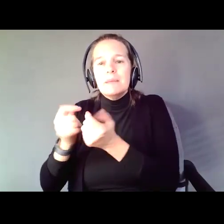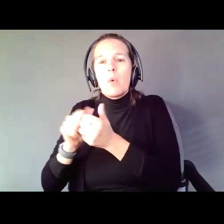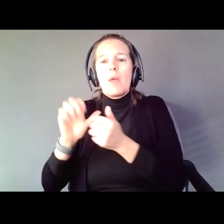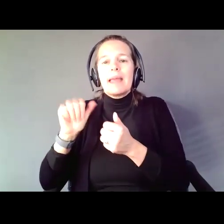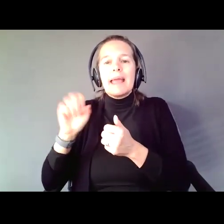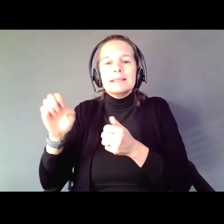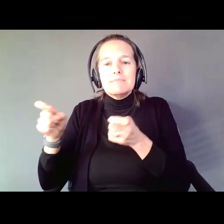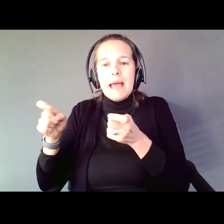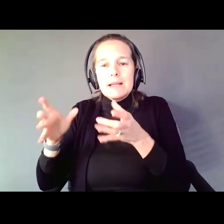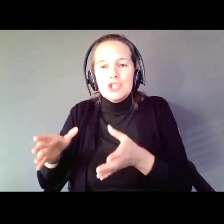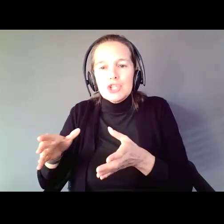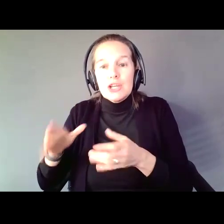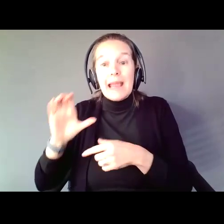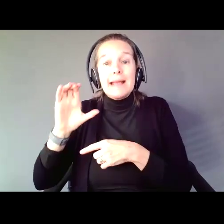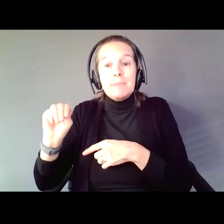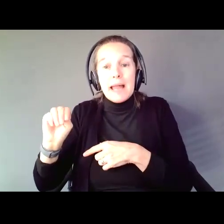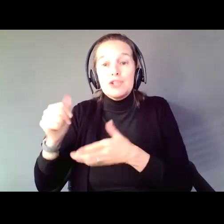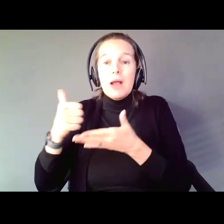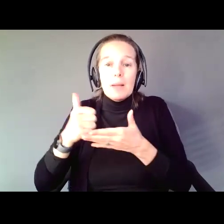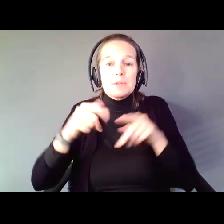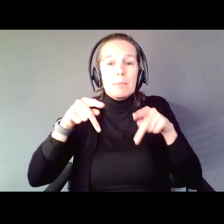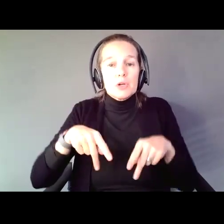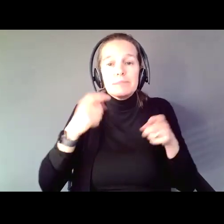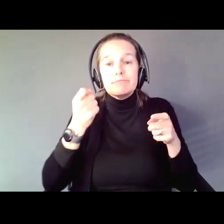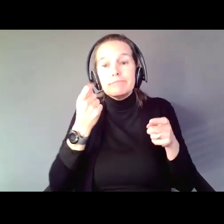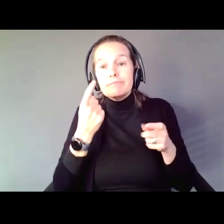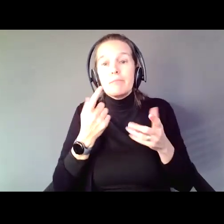to help the person understand where they are now and where they want to be. Who they want